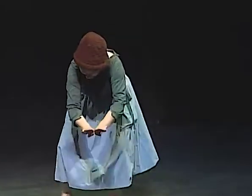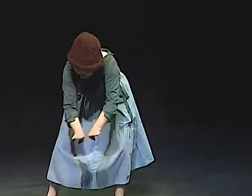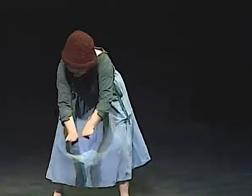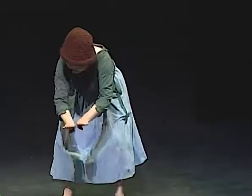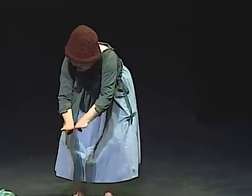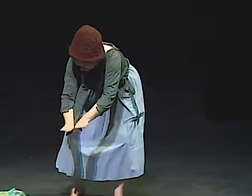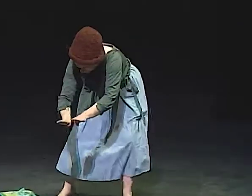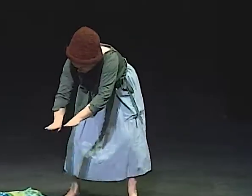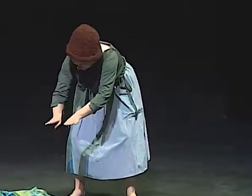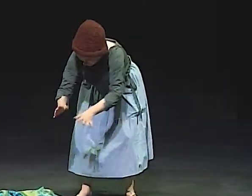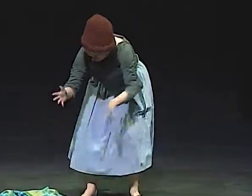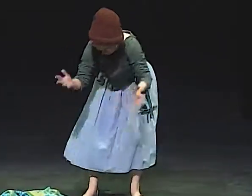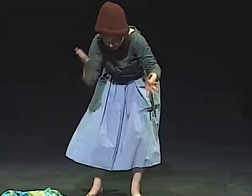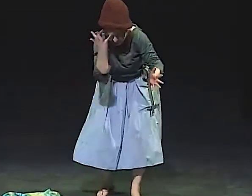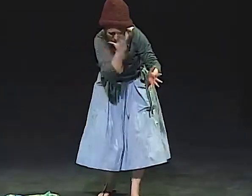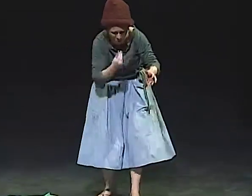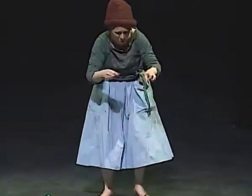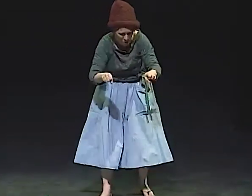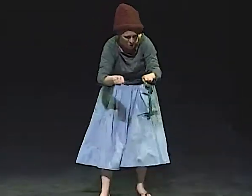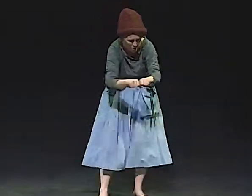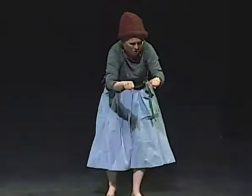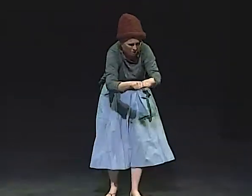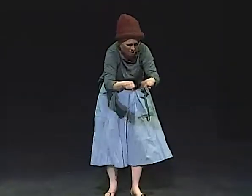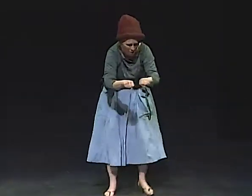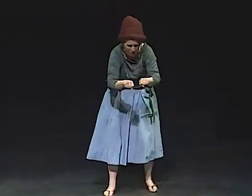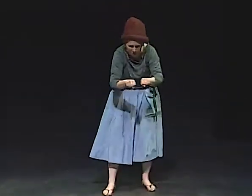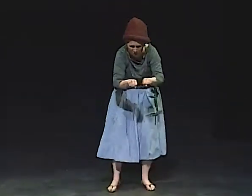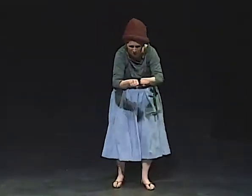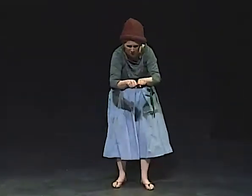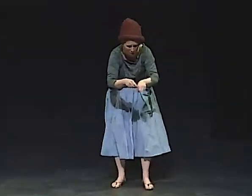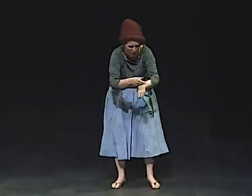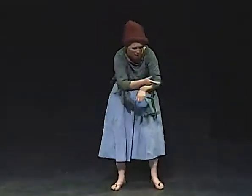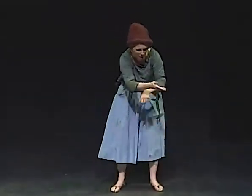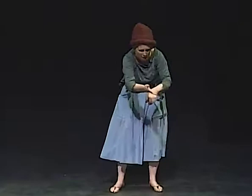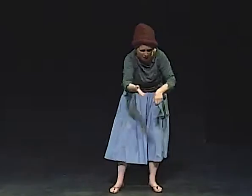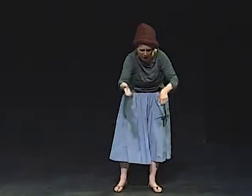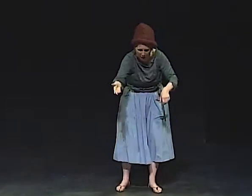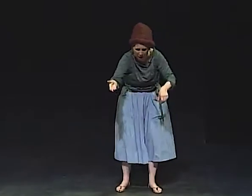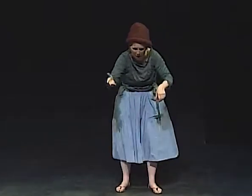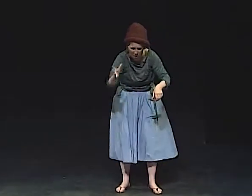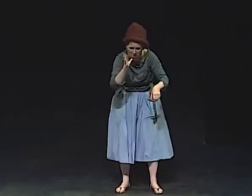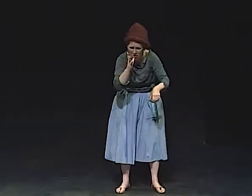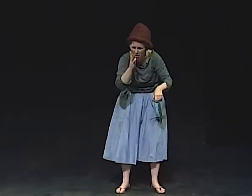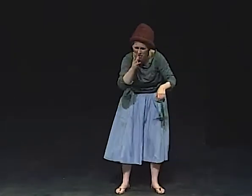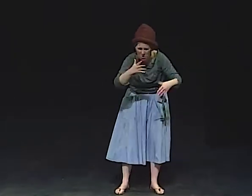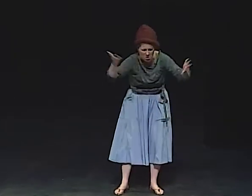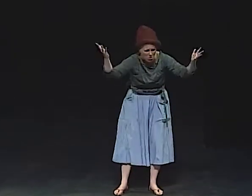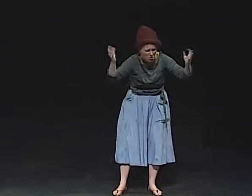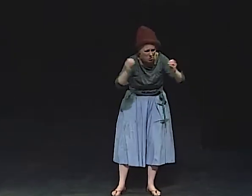WHICH I LINED UP ON THE FLOOR NEXT TO EACH OTHER. BEAUTIFUL SHOES OF MY MOTHER'S